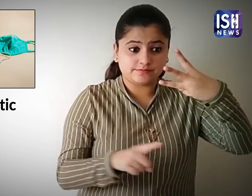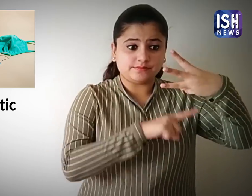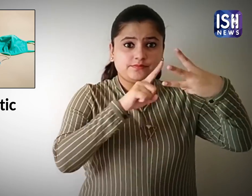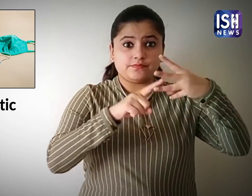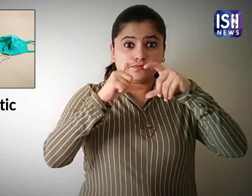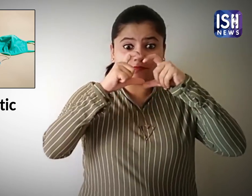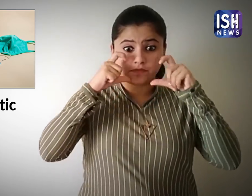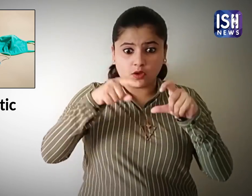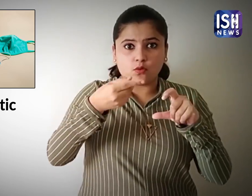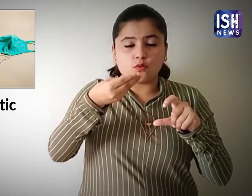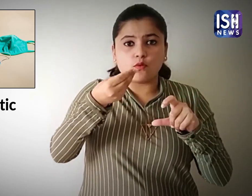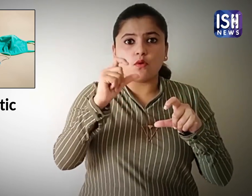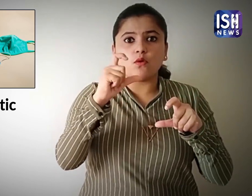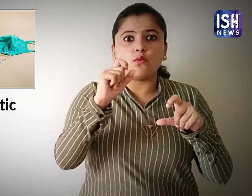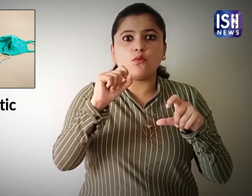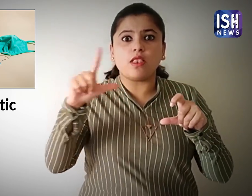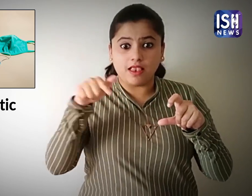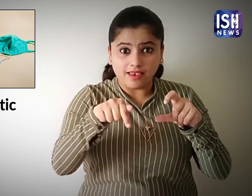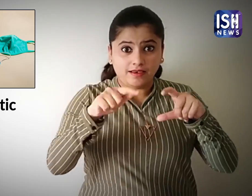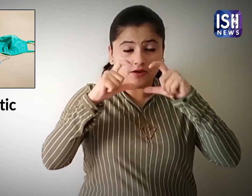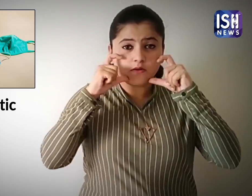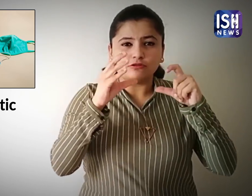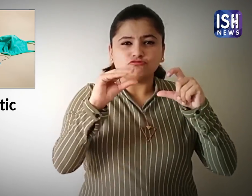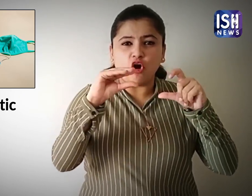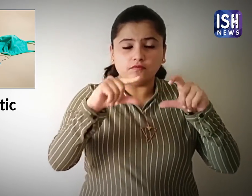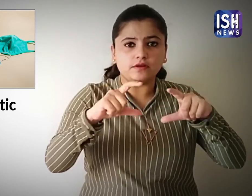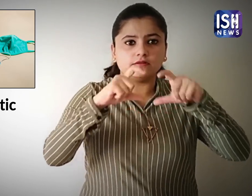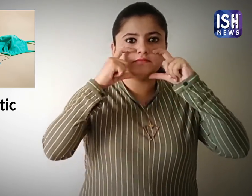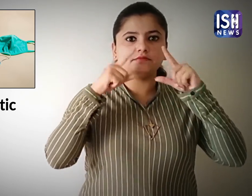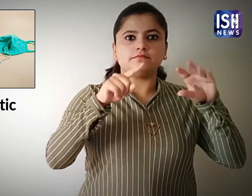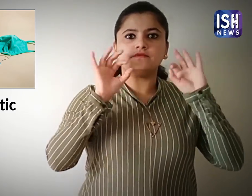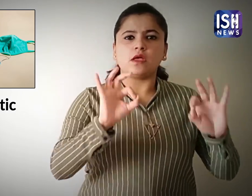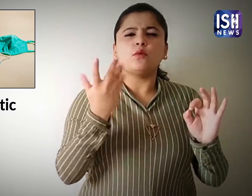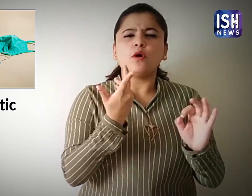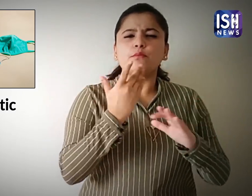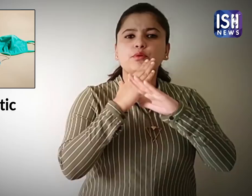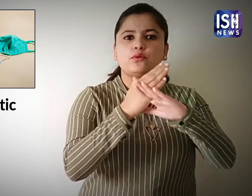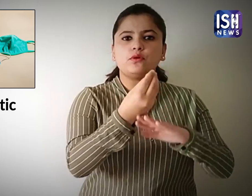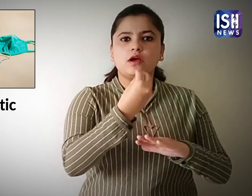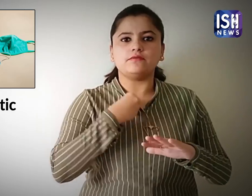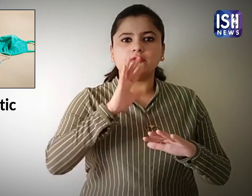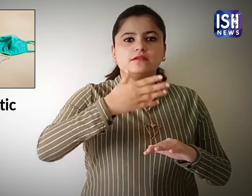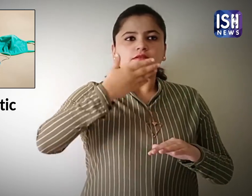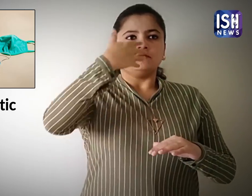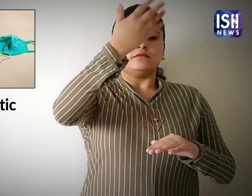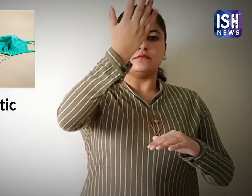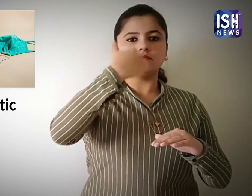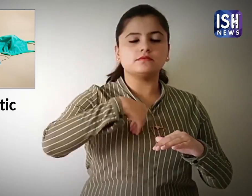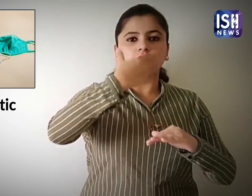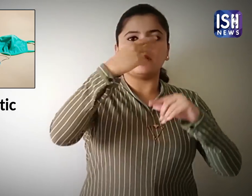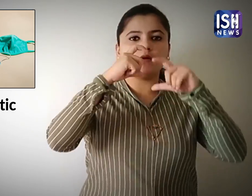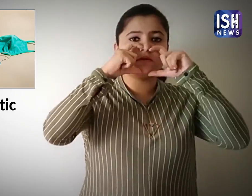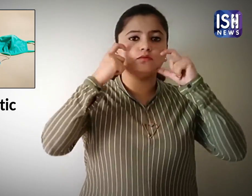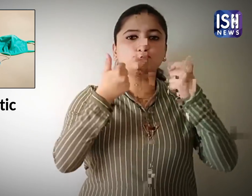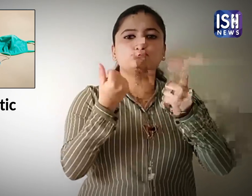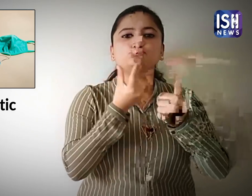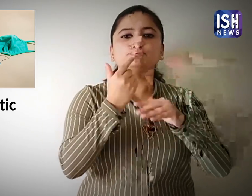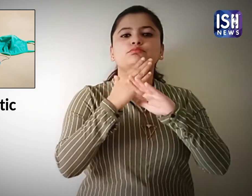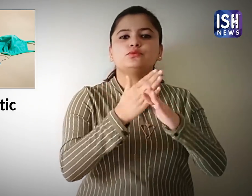Mask should be cool and soft so that it helps in breathing.